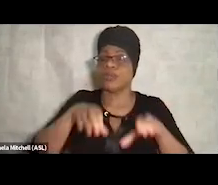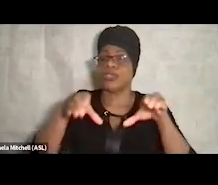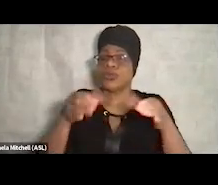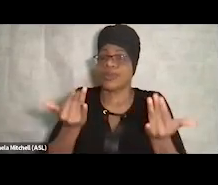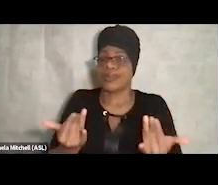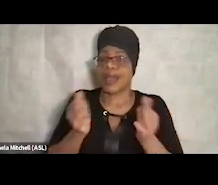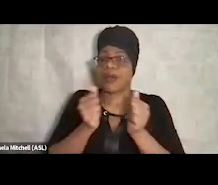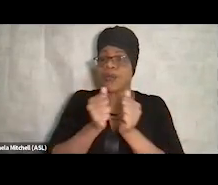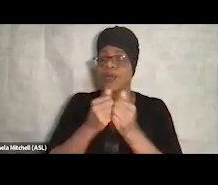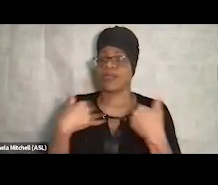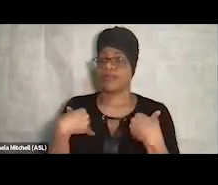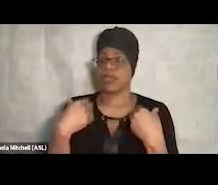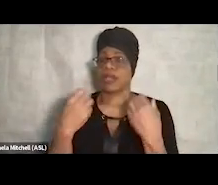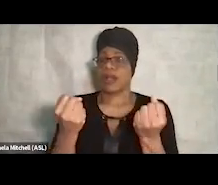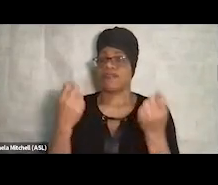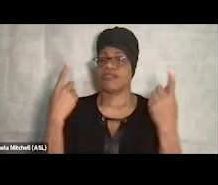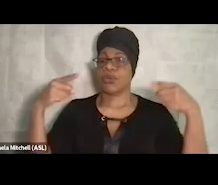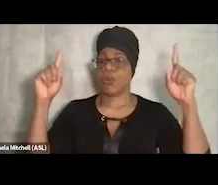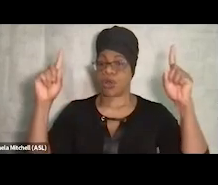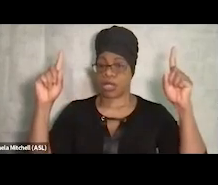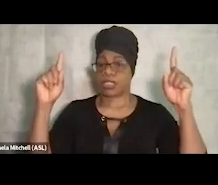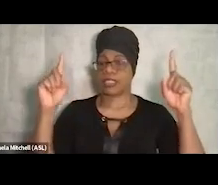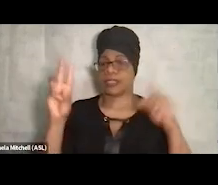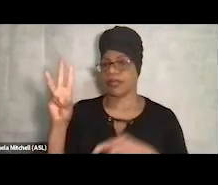So, you can go to the next slide.